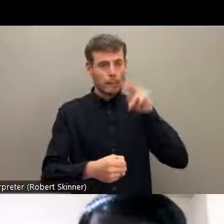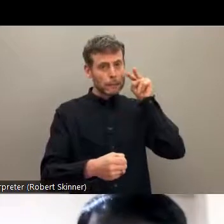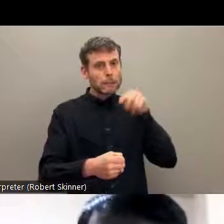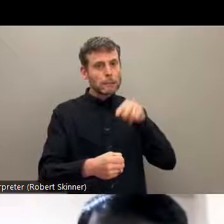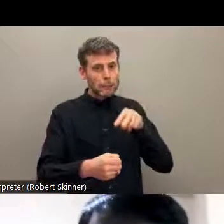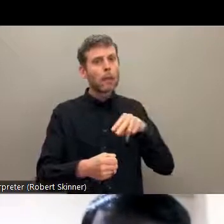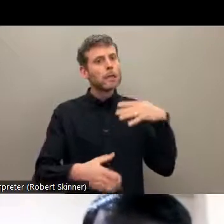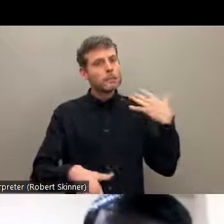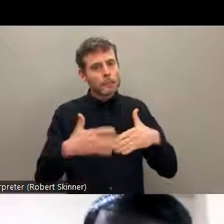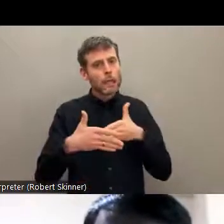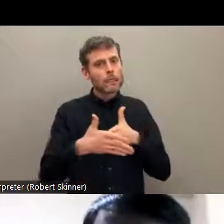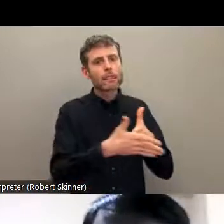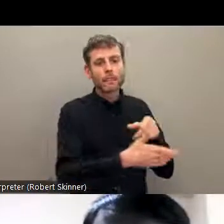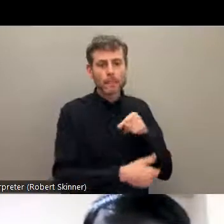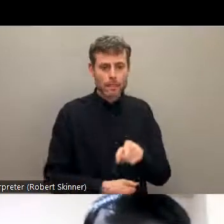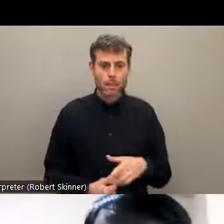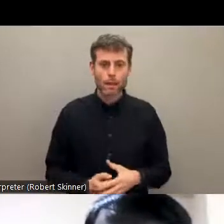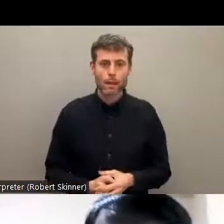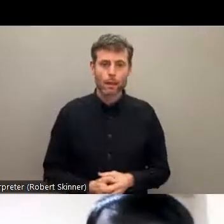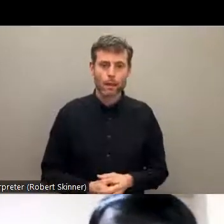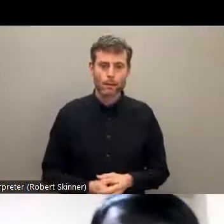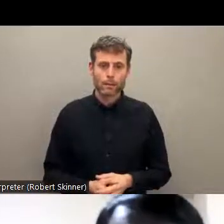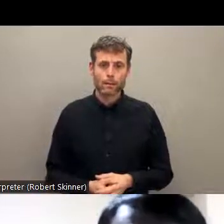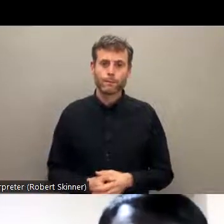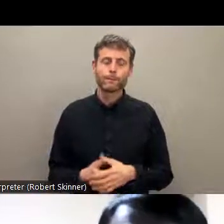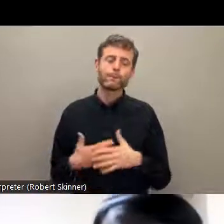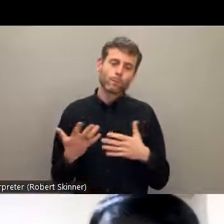of Dalit with disabilities, they are taken as a blanket